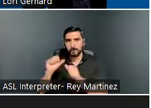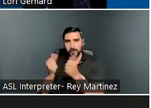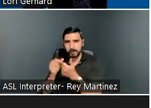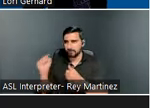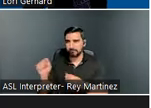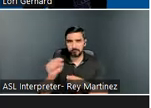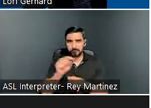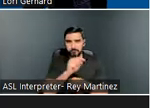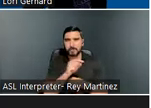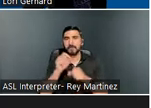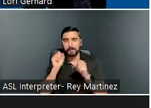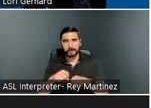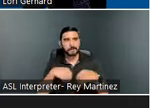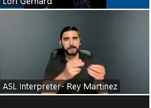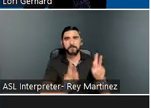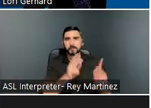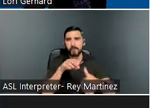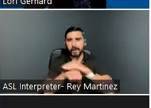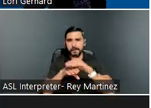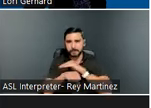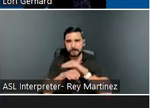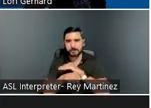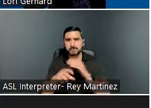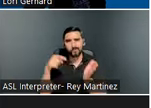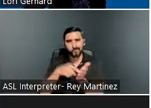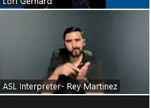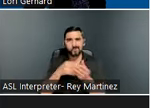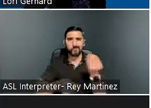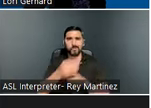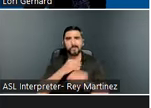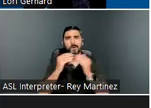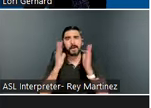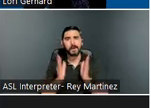accessible housing and the critical services that make community living possible. We leverage our